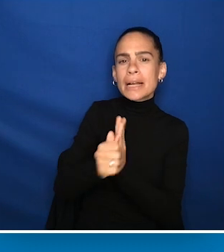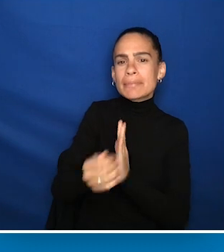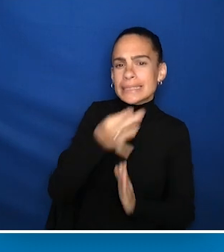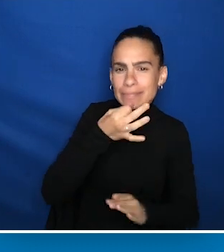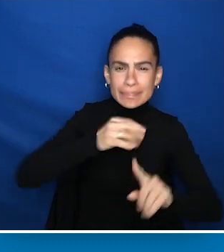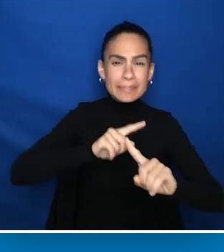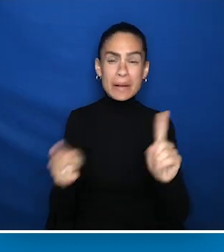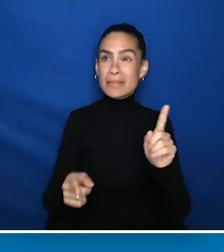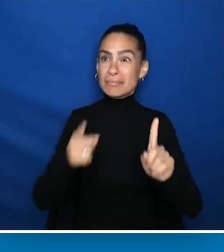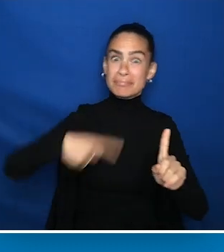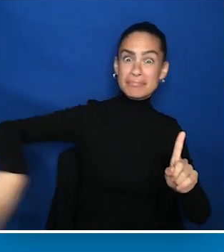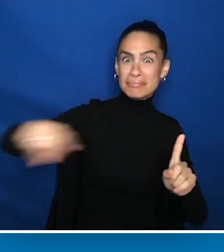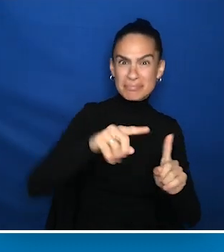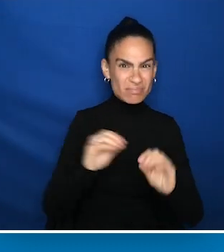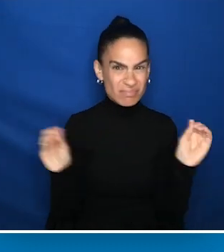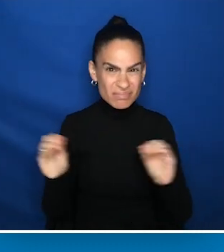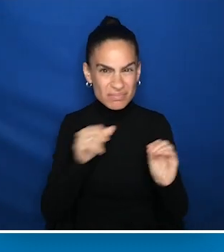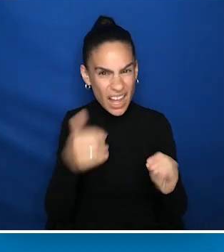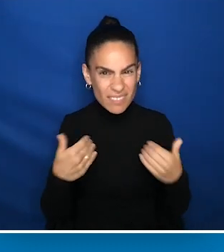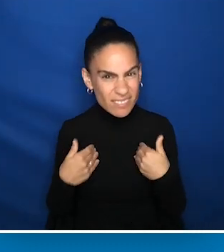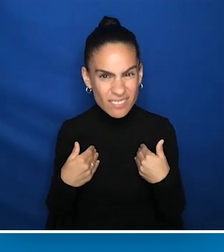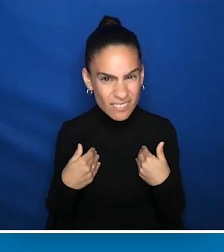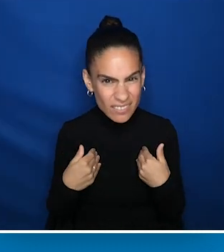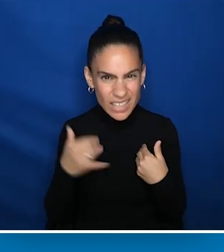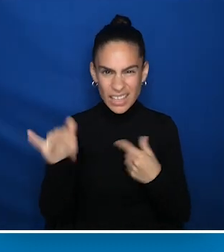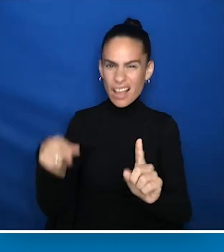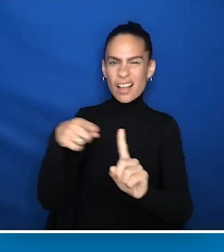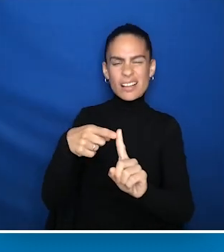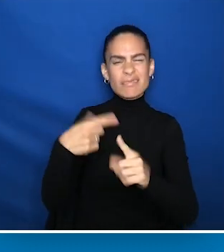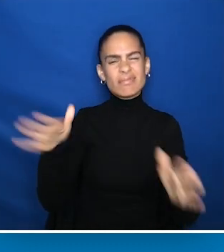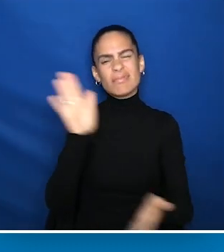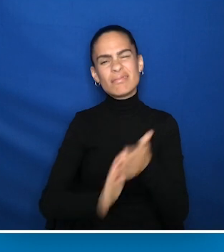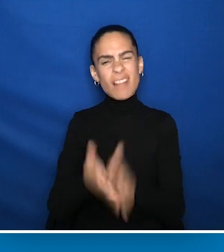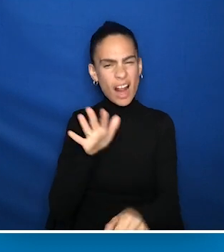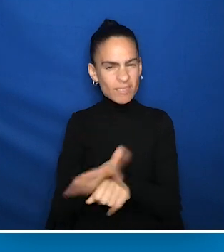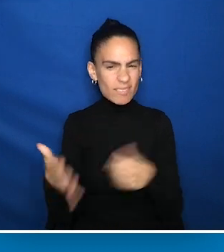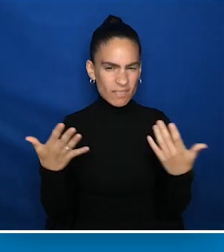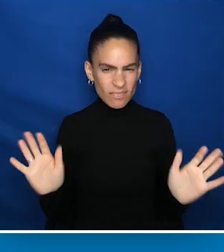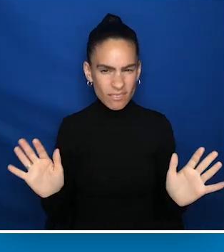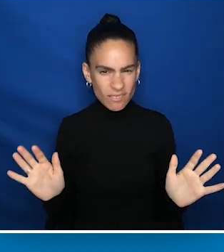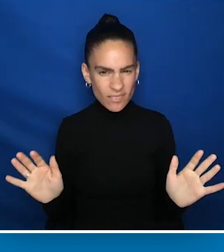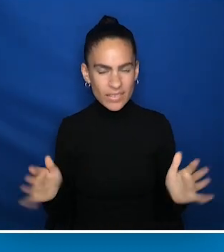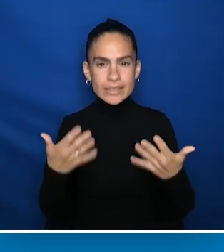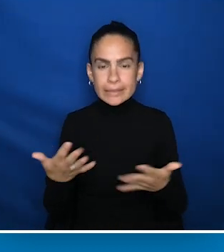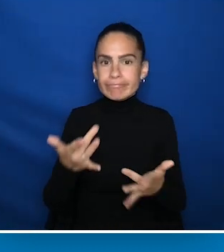the overwhelming number of schools do not. That must end. The lack of comprehensive